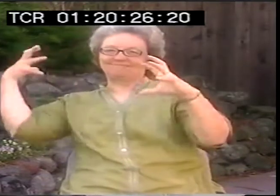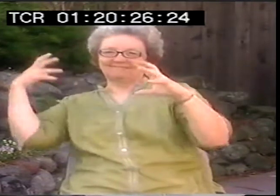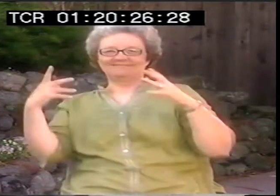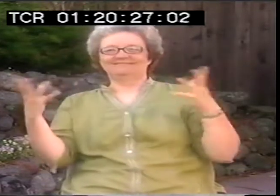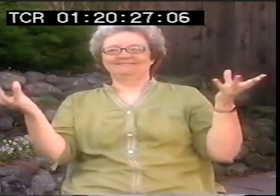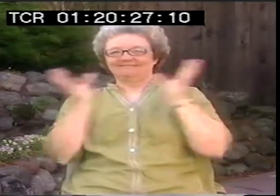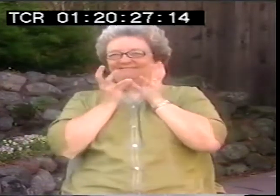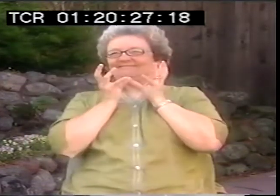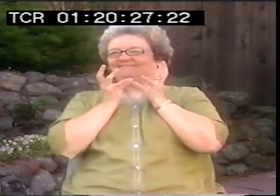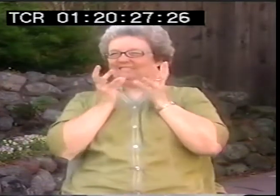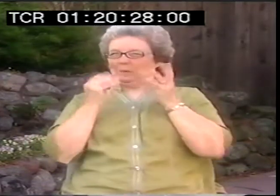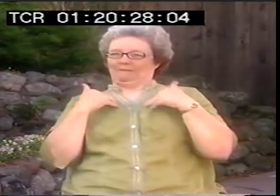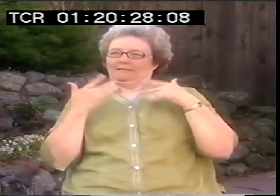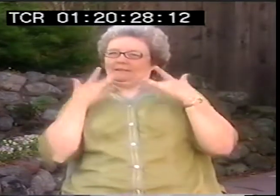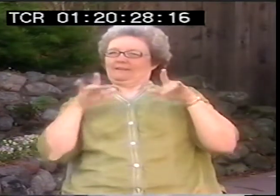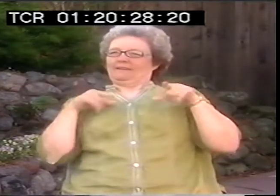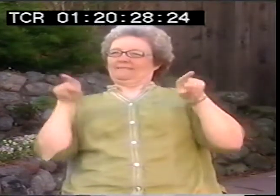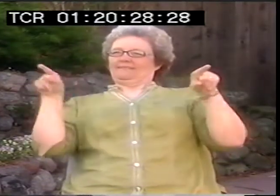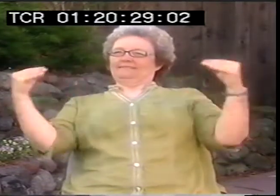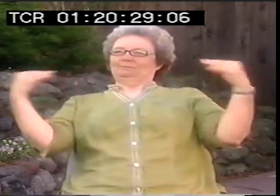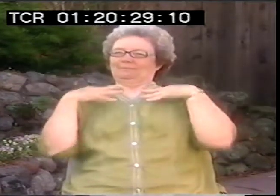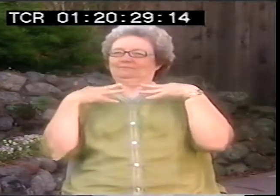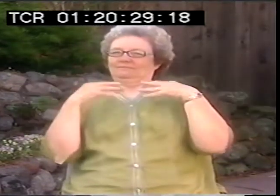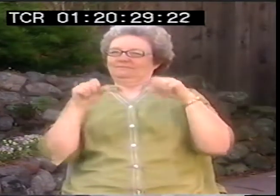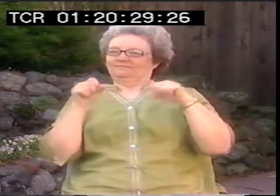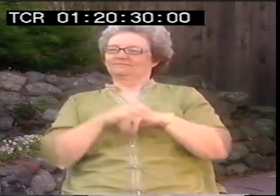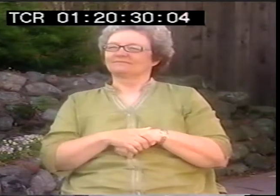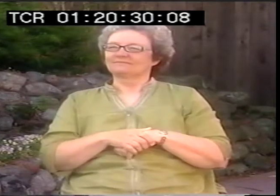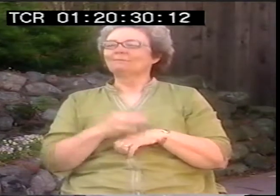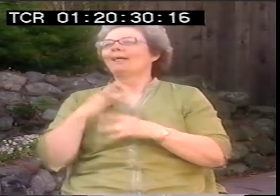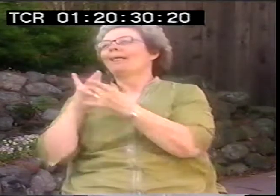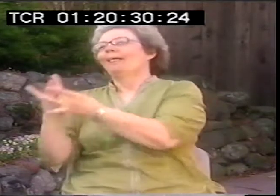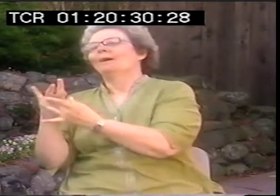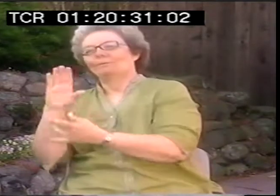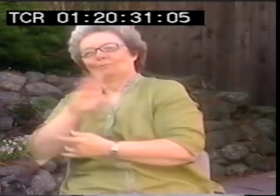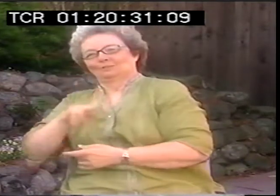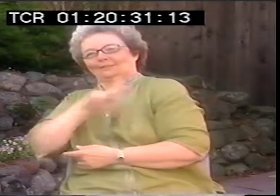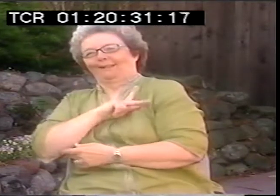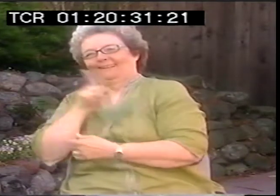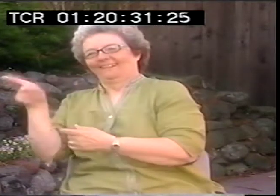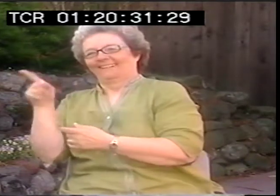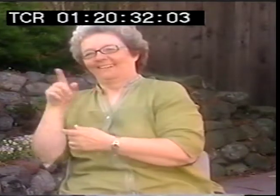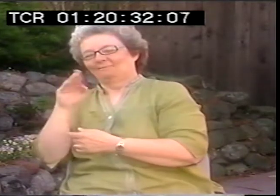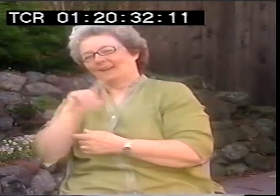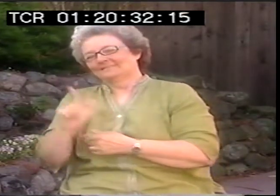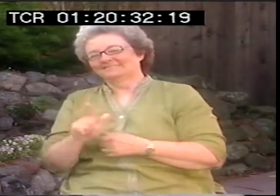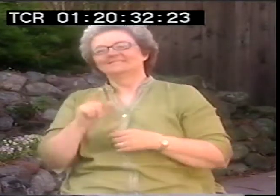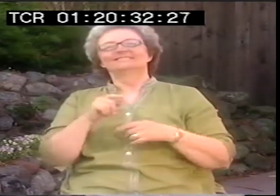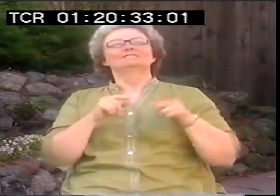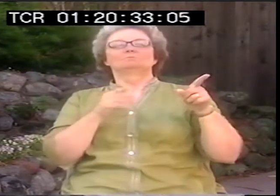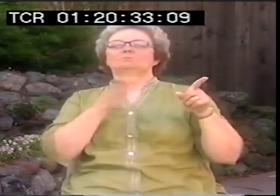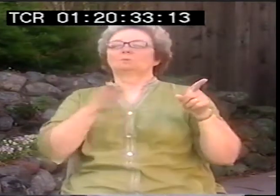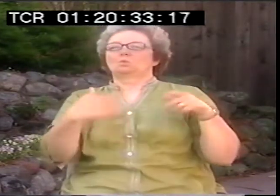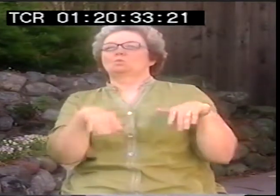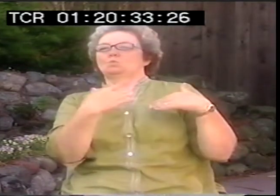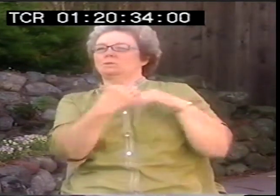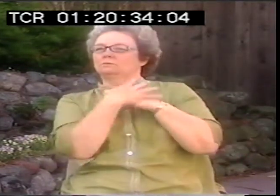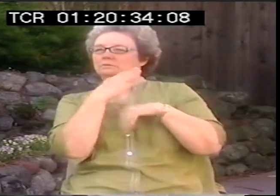So the technical prowess of Bernard Bragg and the creativity of Malls were both given to me. I was so lucky, because I benefited from the influence